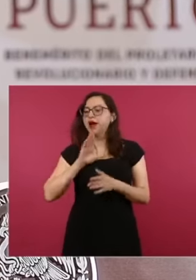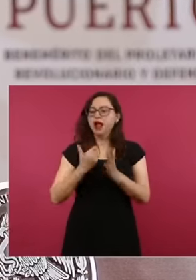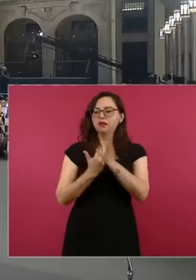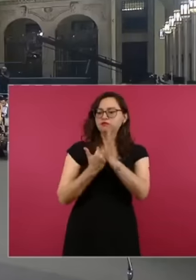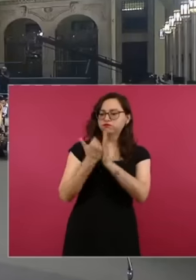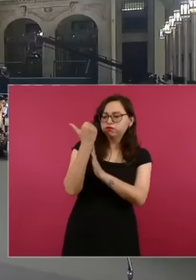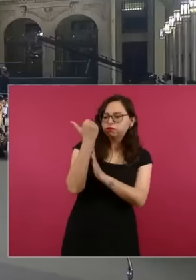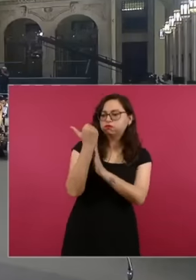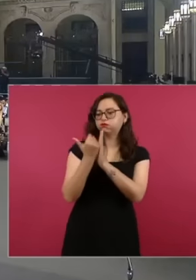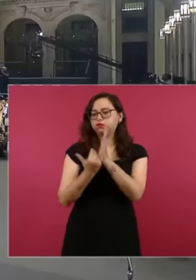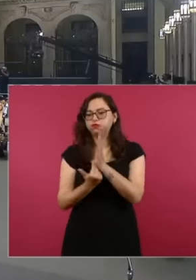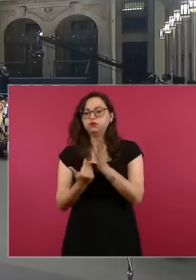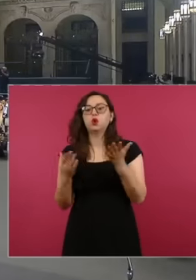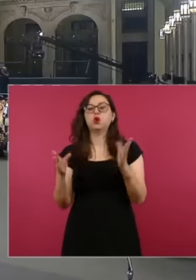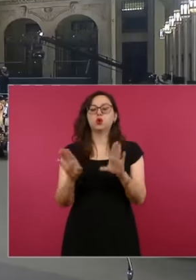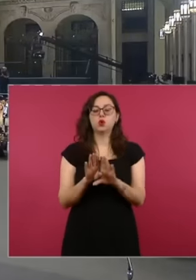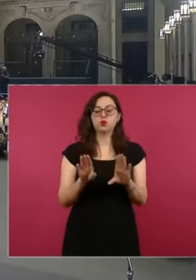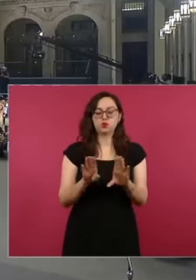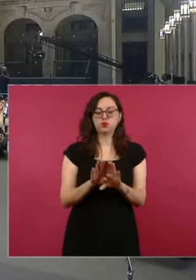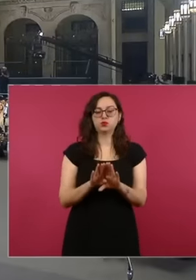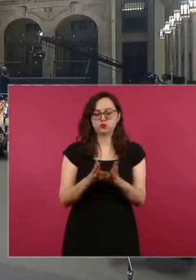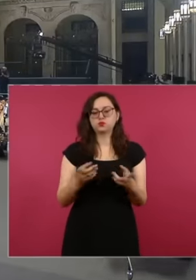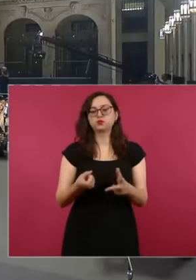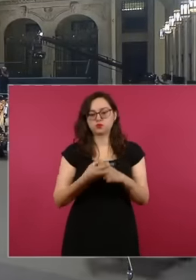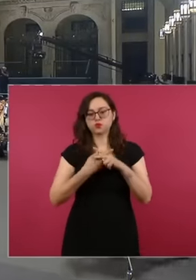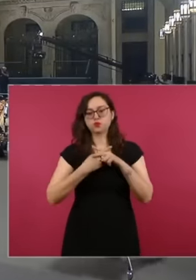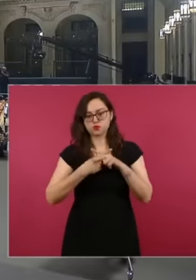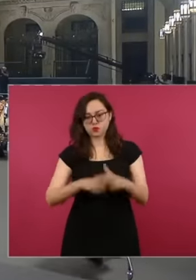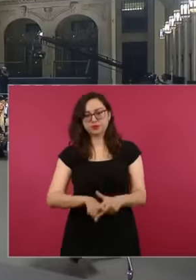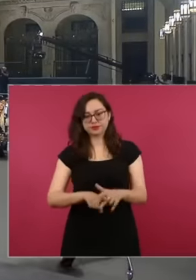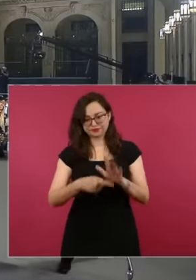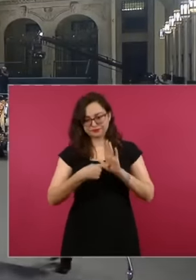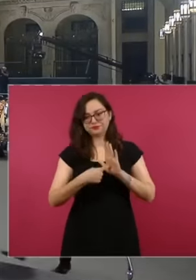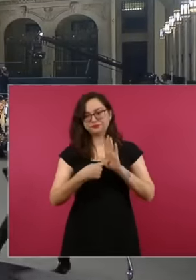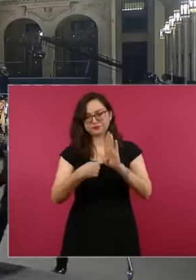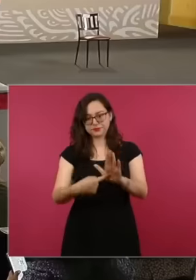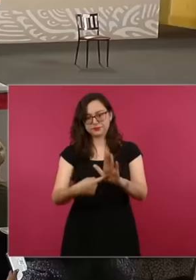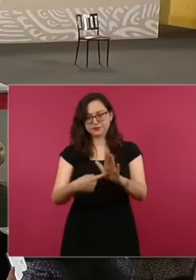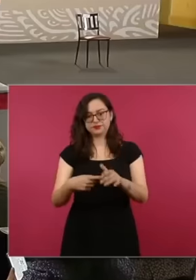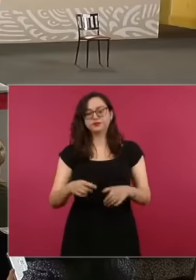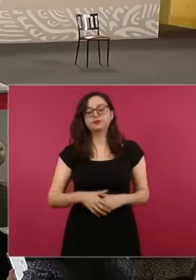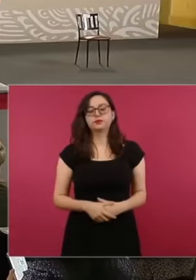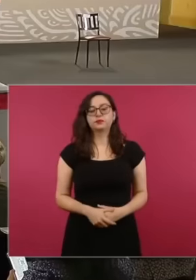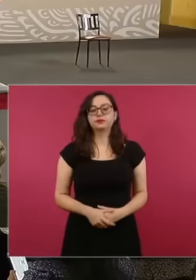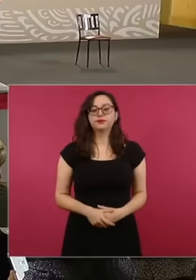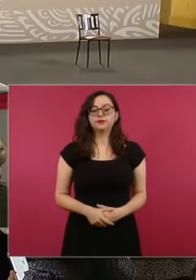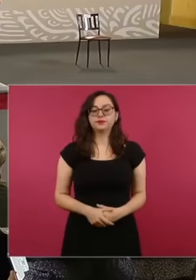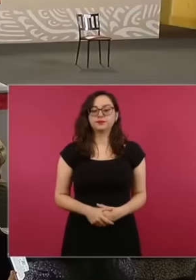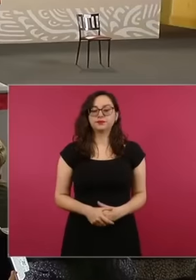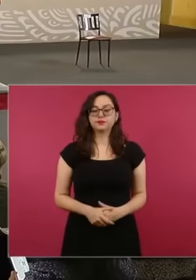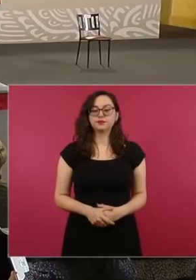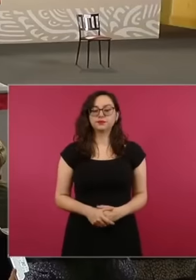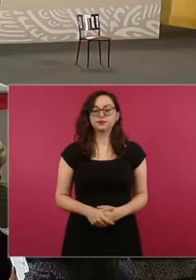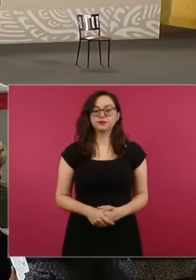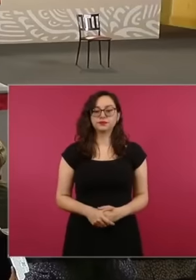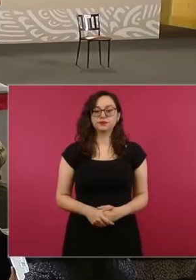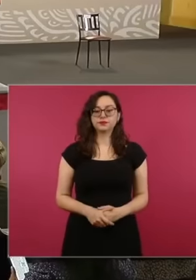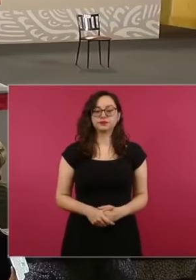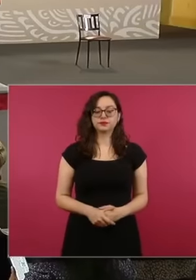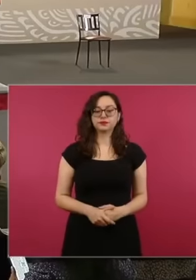present we would begin the response to the response